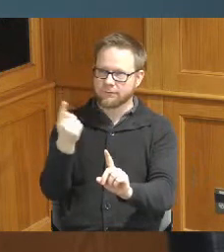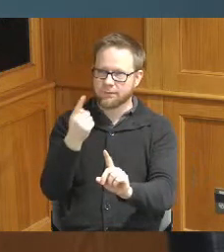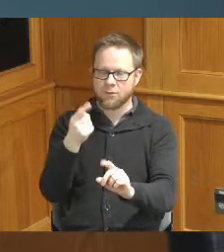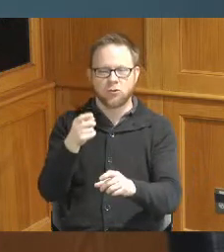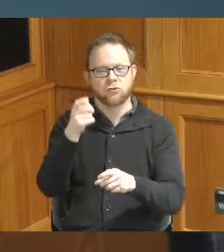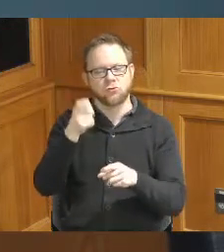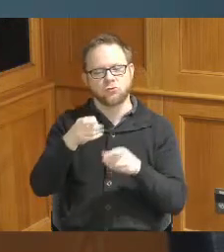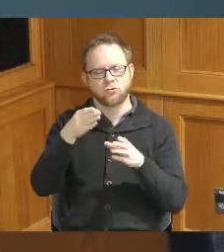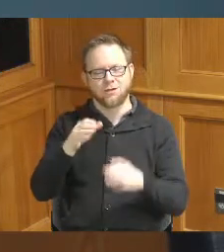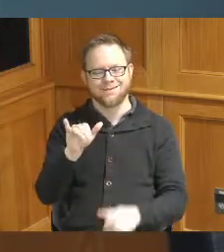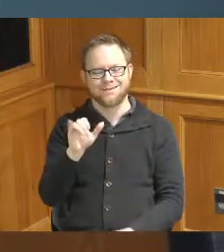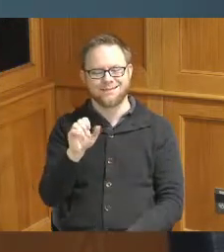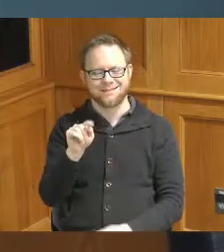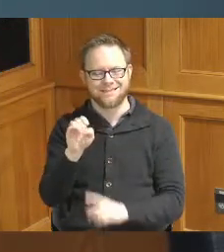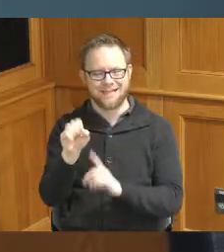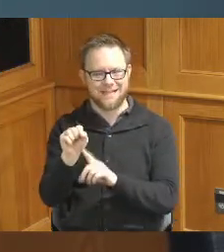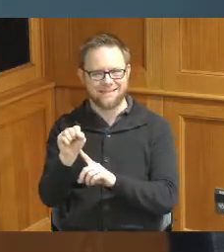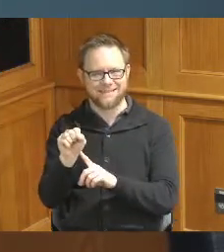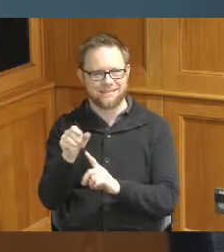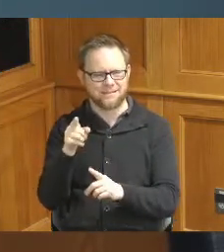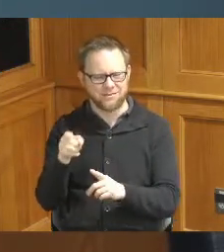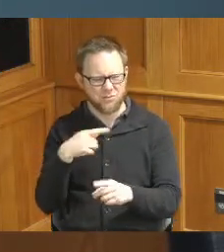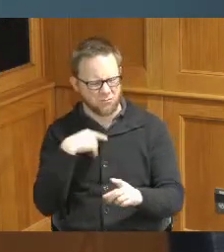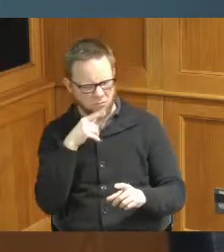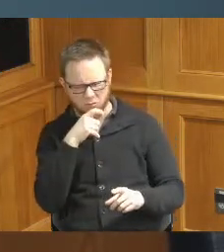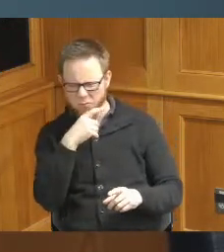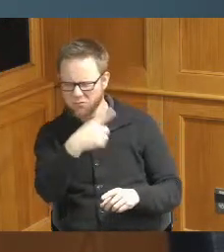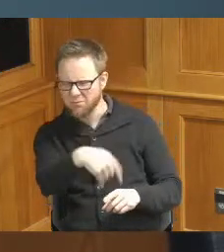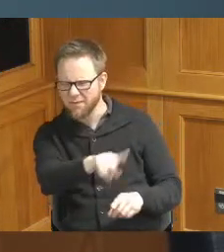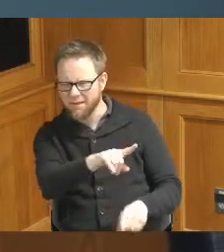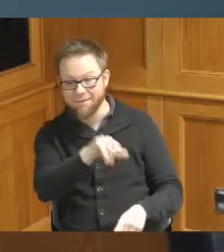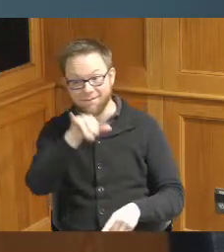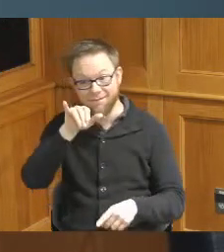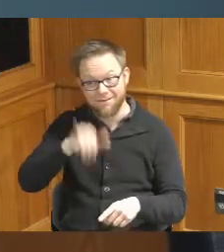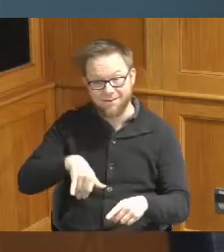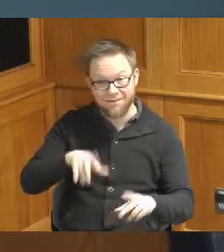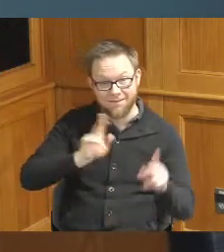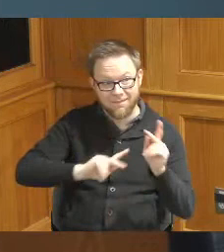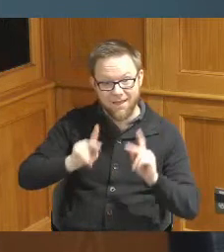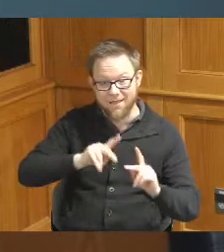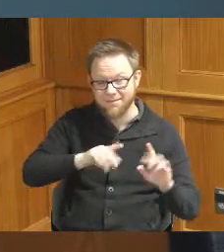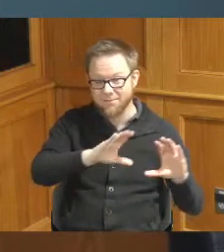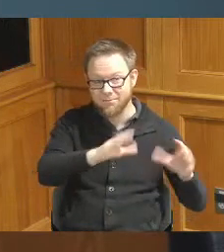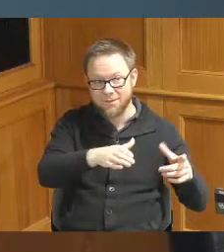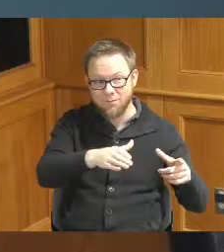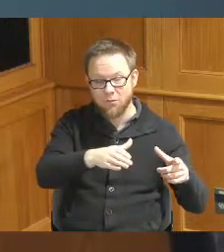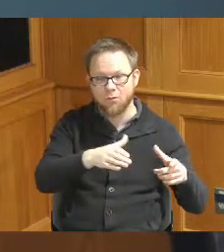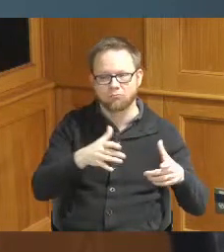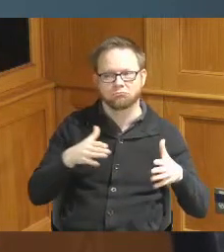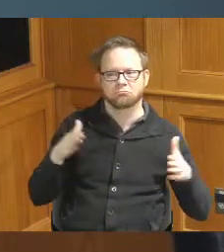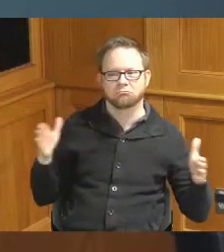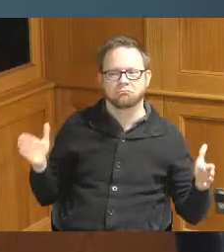was there and he says who are these folks I said they're the people that encourage you on what to